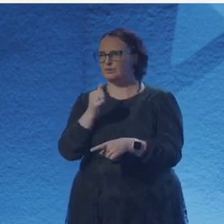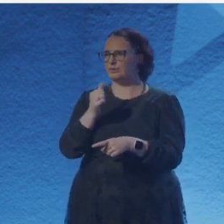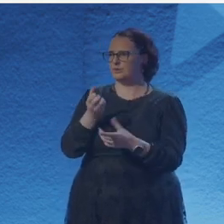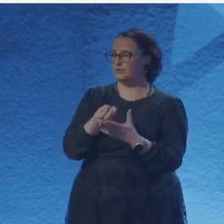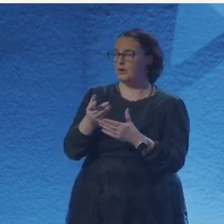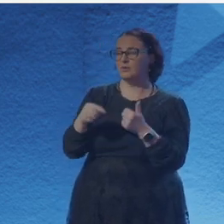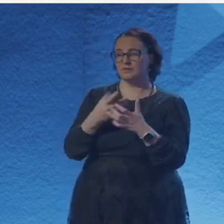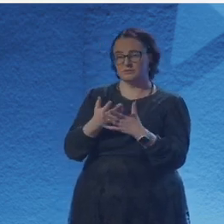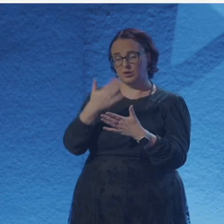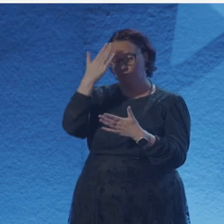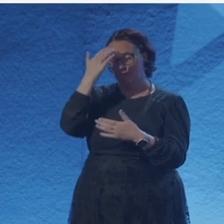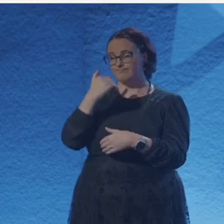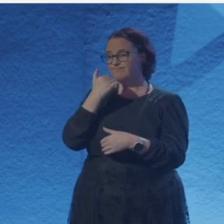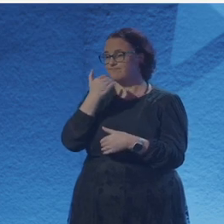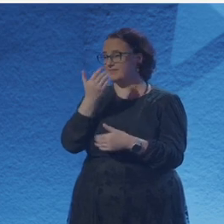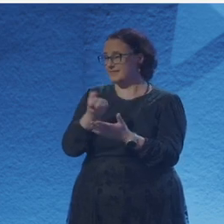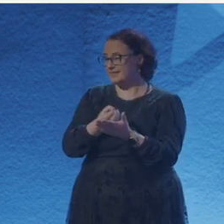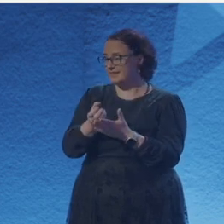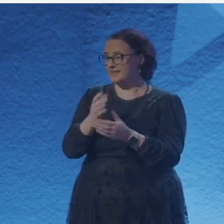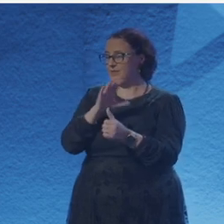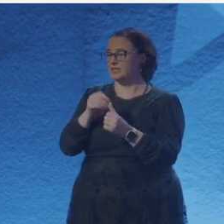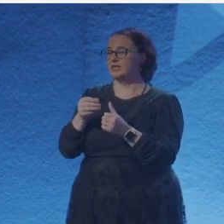that was basically it was interviewing scientists, getting their stories,